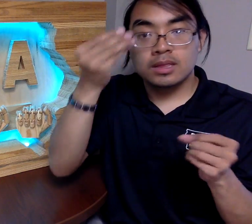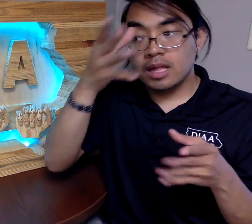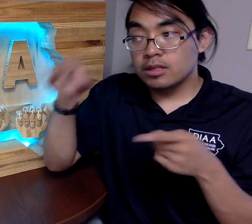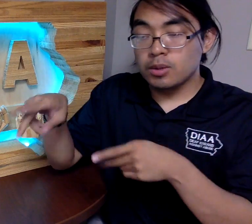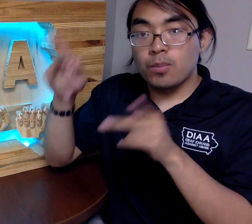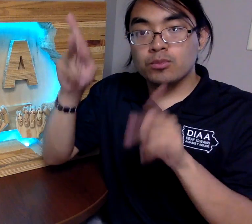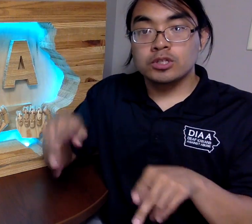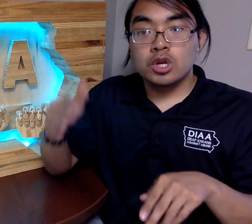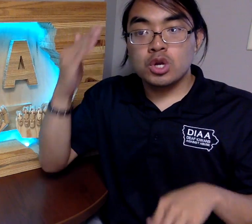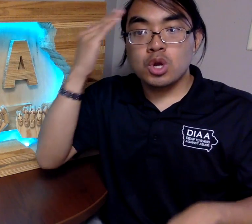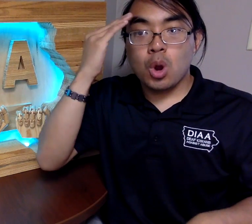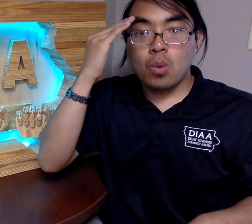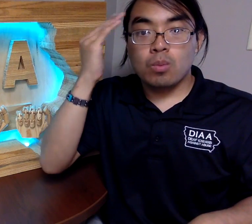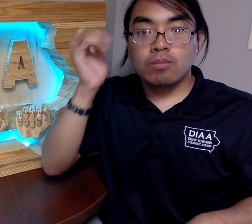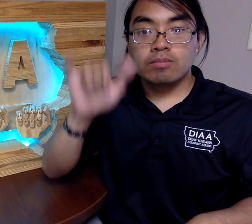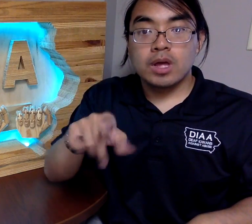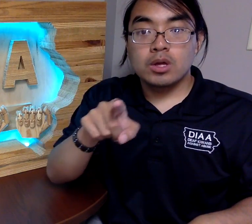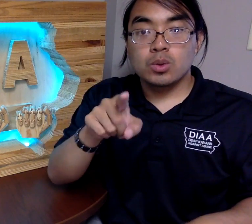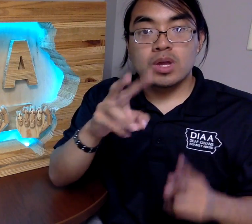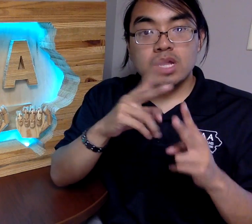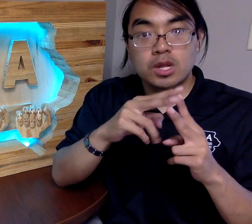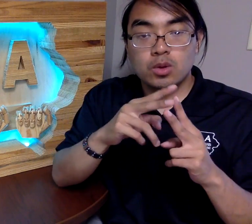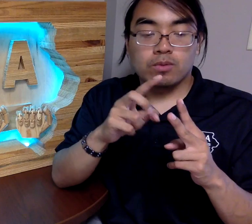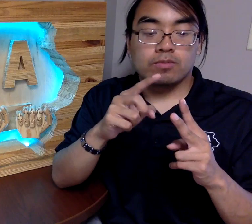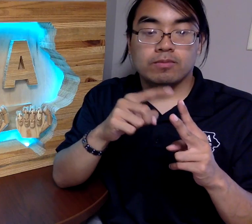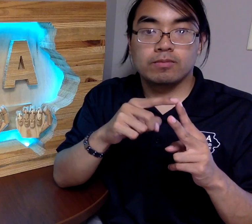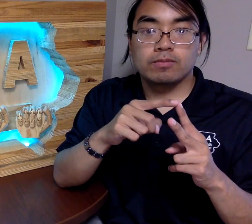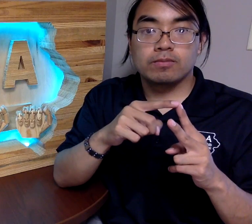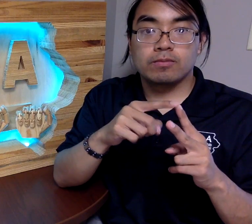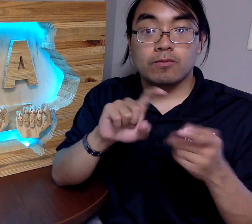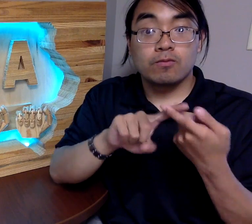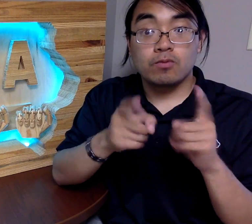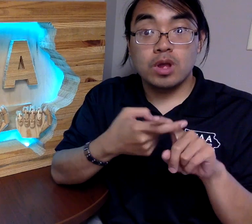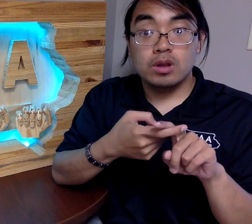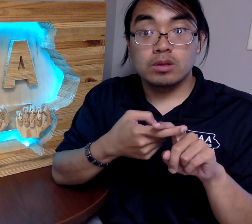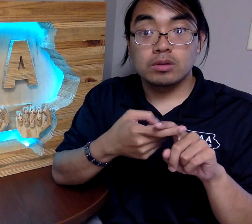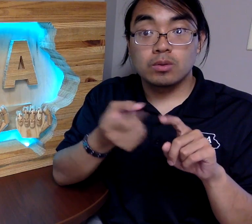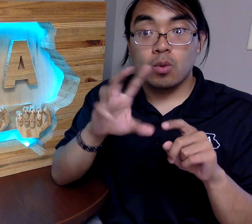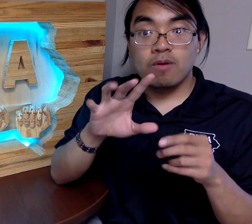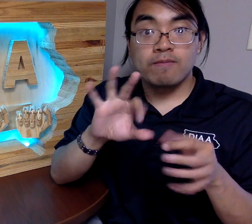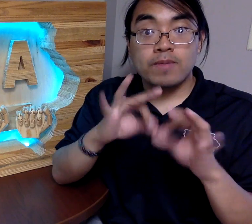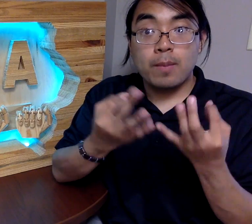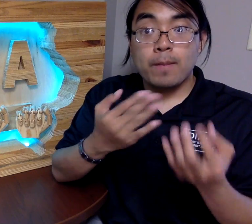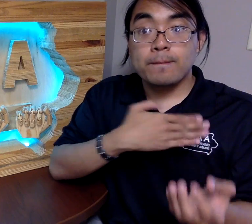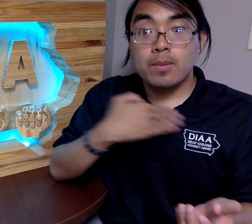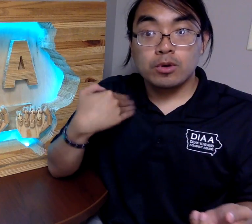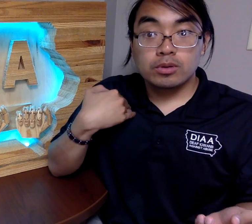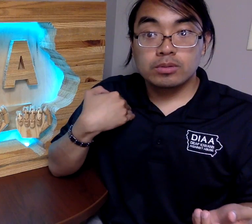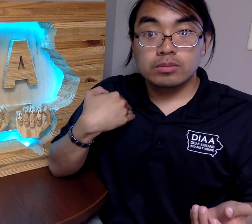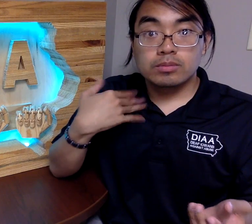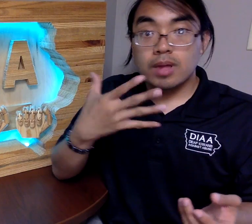Let that person know that you are always a friend or family member